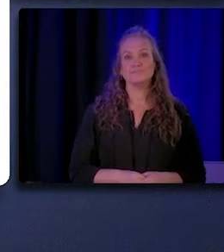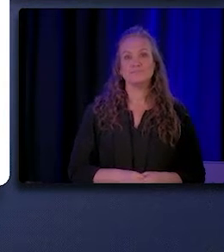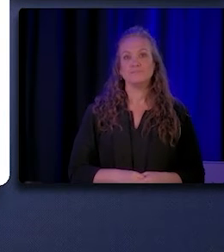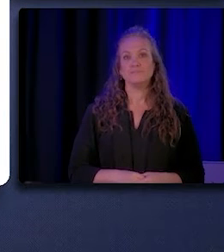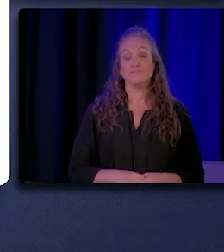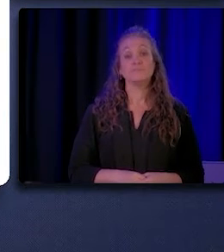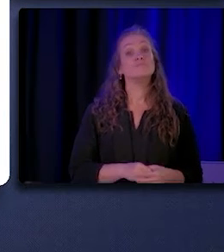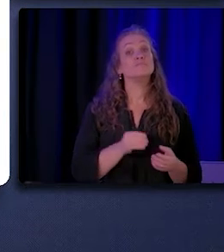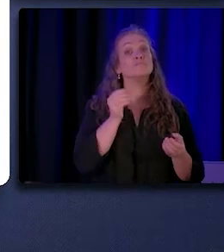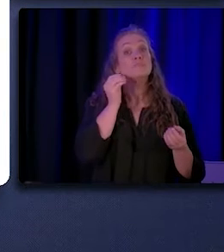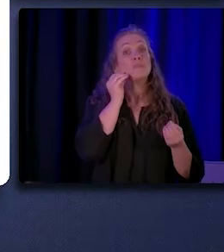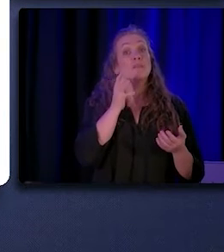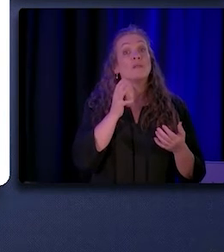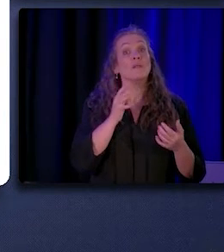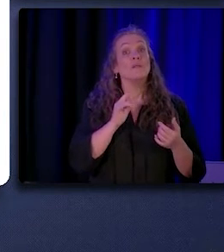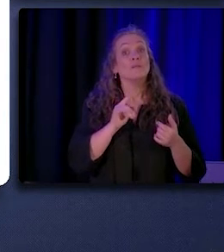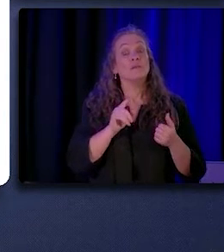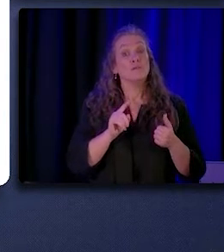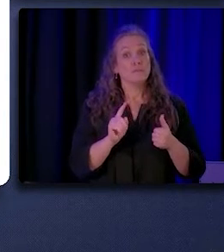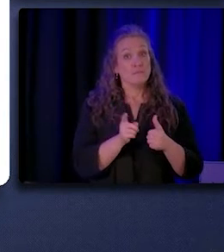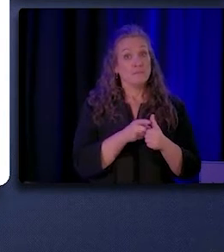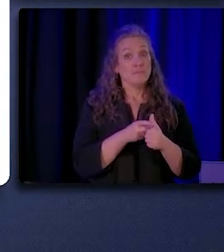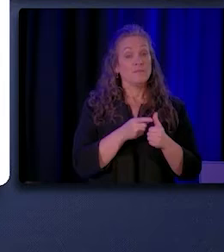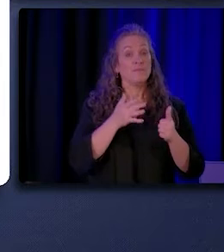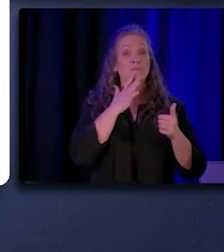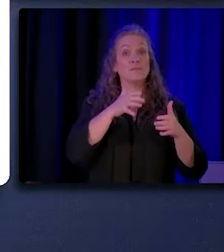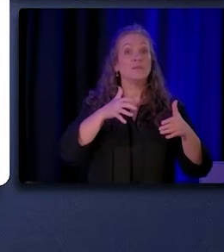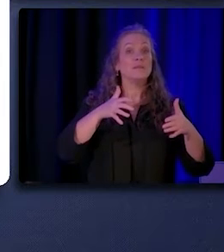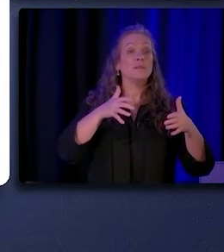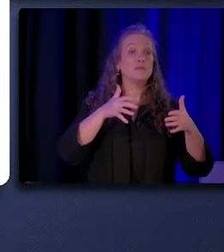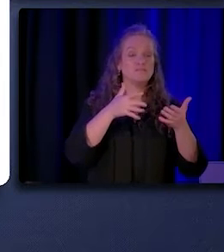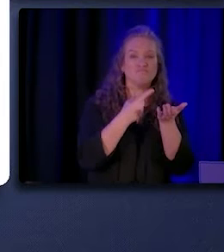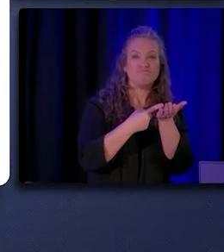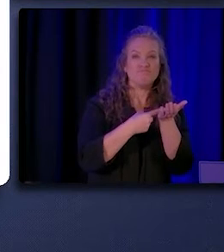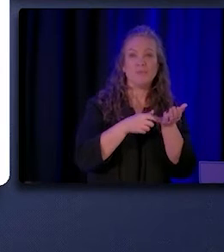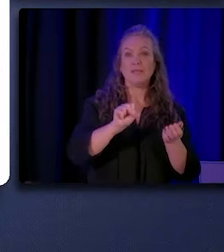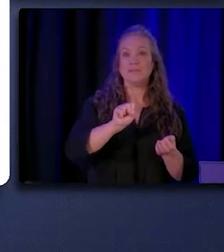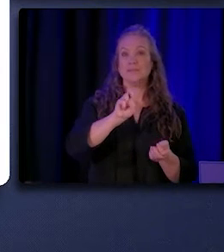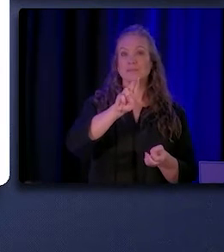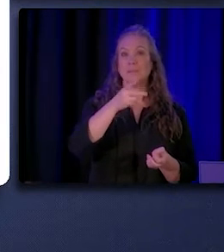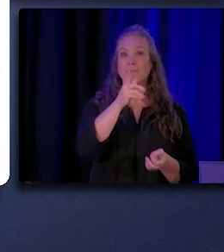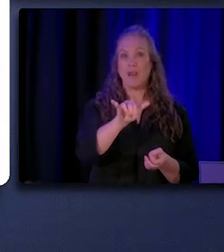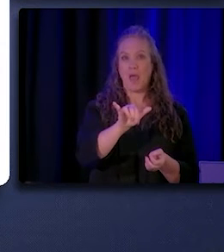So first, I'd like to talk a little bit about CHW/P supply and why it's so difficult to measure.